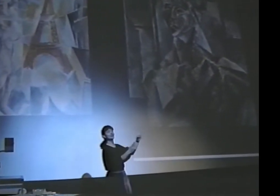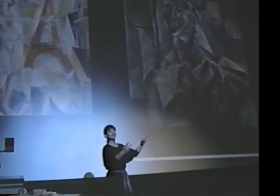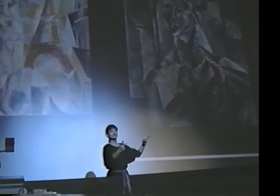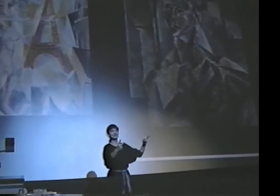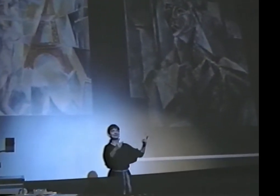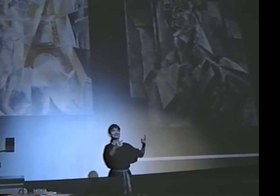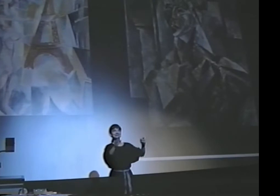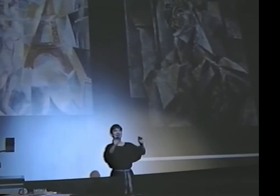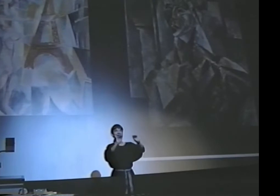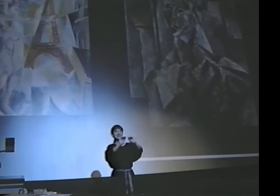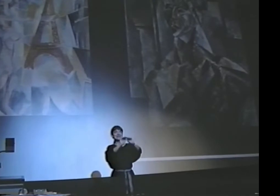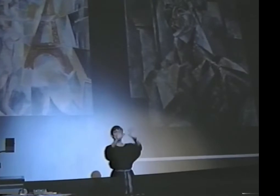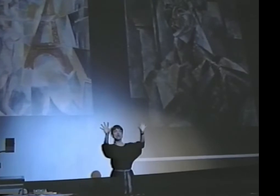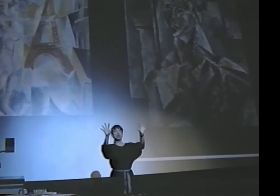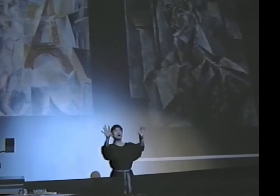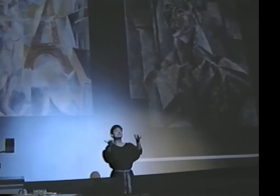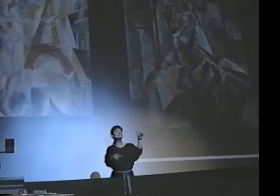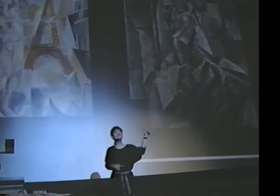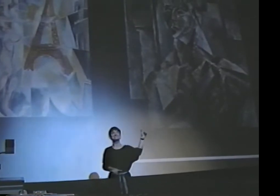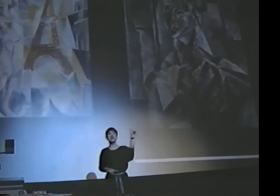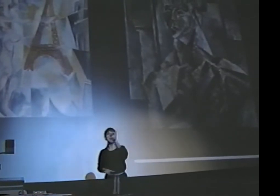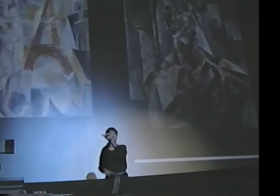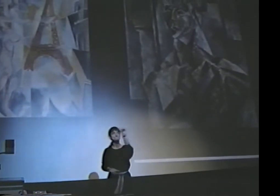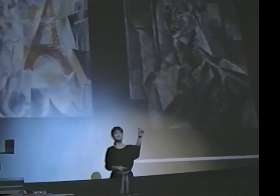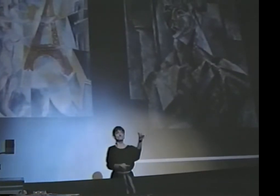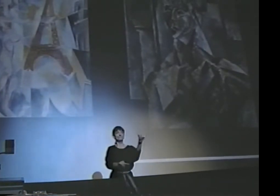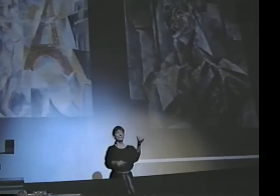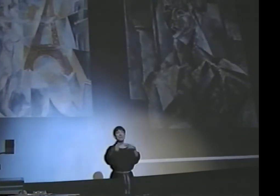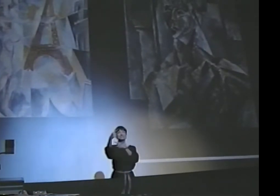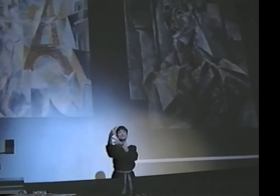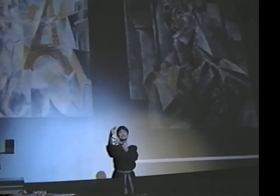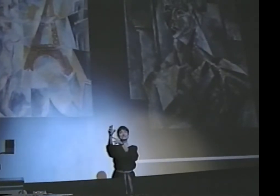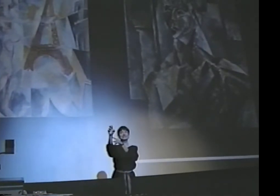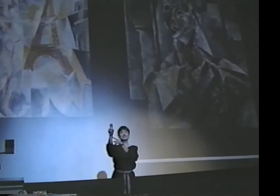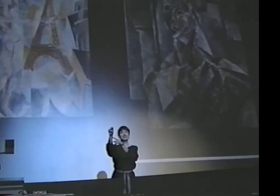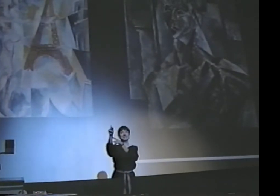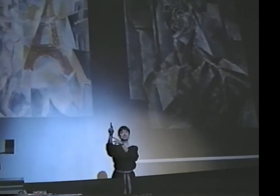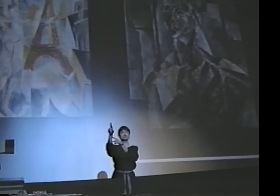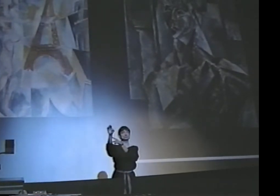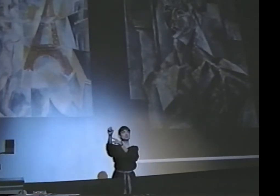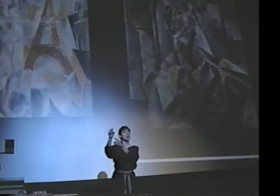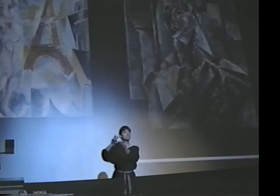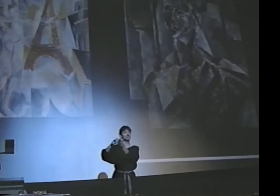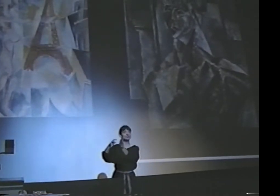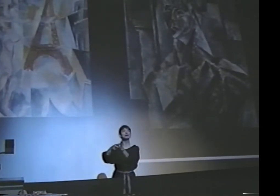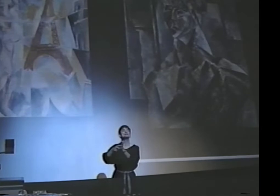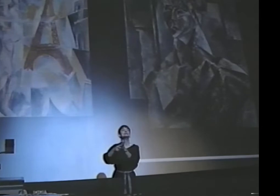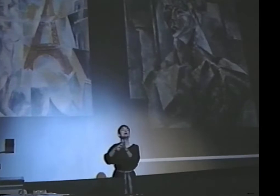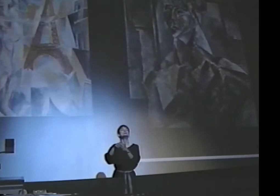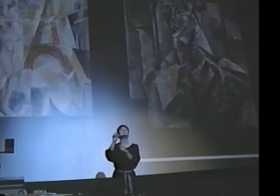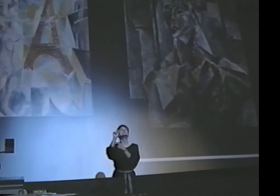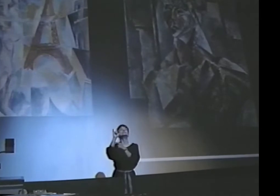YOU SEE THESE WORKS. THEY CLEARLY LOOK THE SAME. DO YOU THINK THEY'RE THE SAME GENRE,